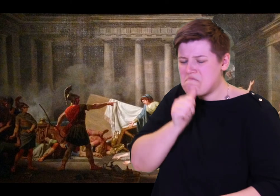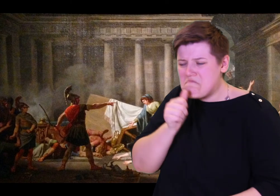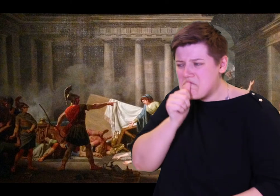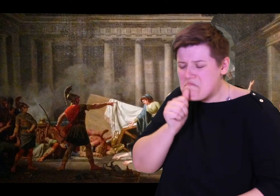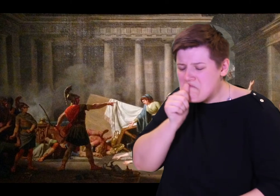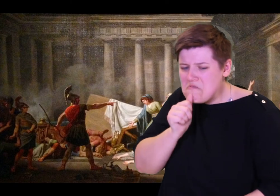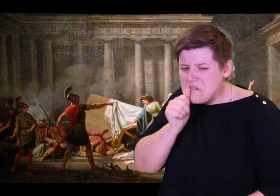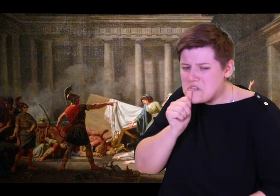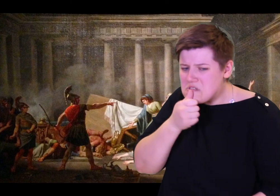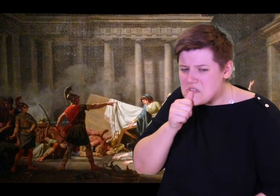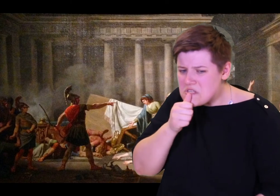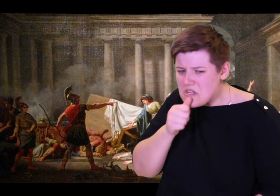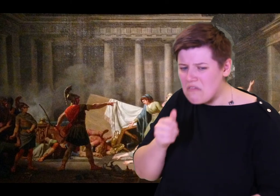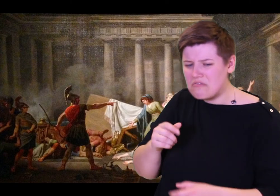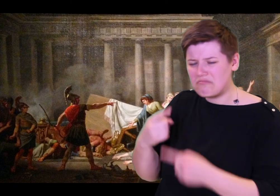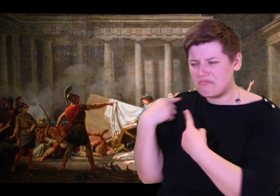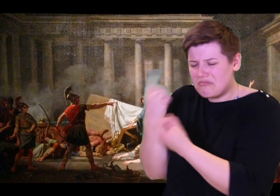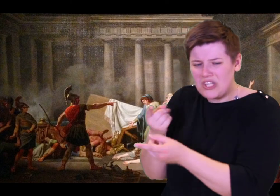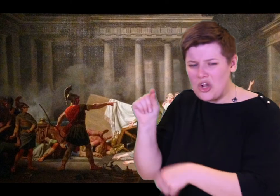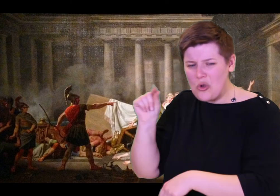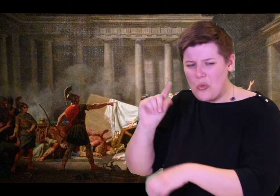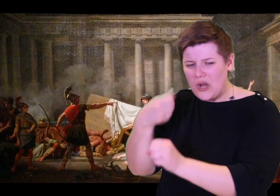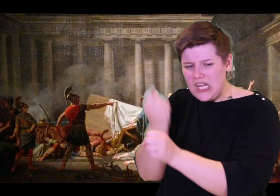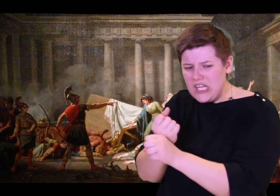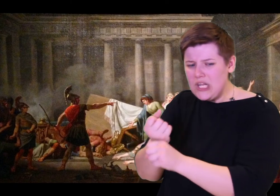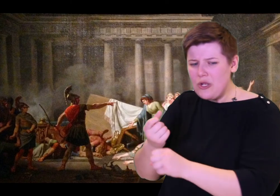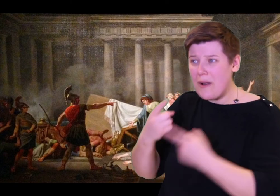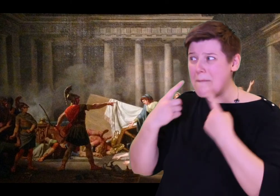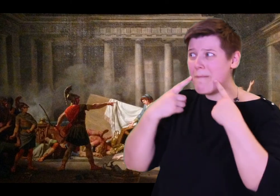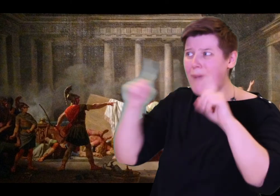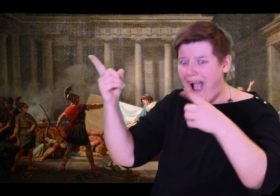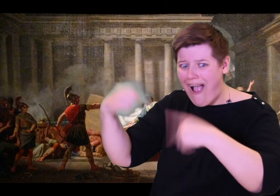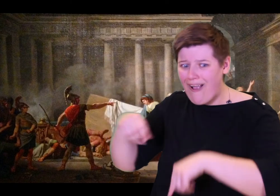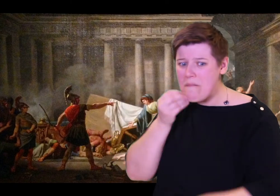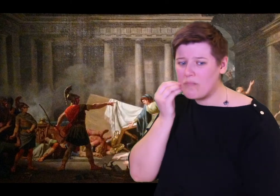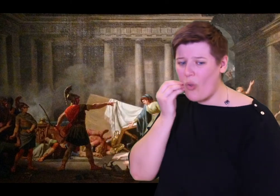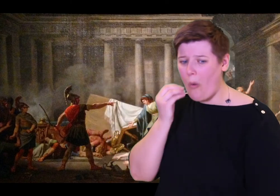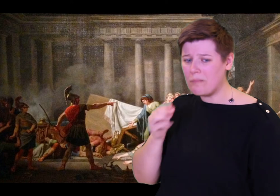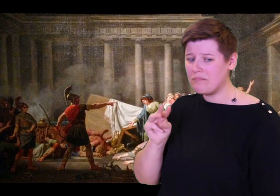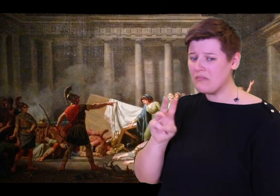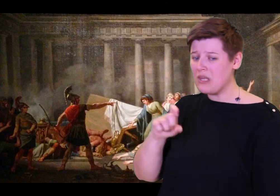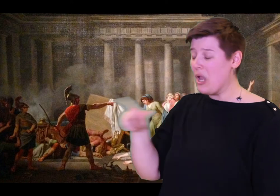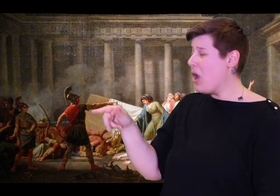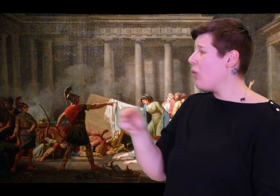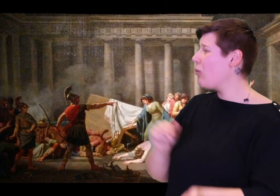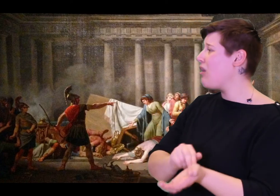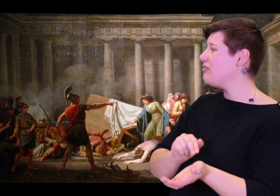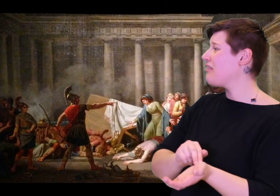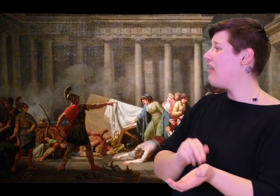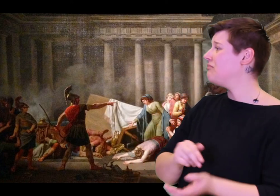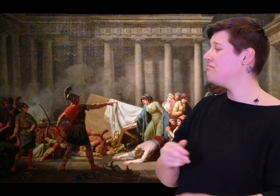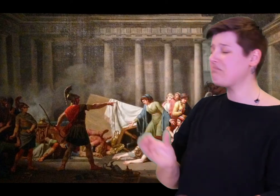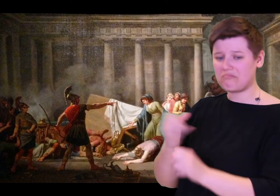Athena poured attractiveness from head to toe, and made him taller and stronger,